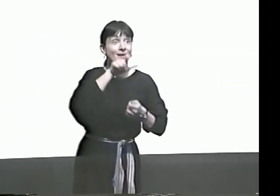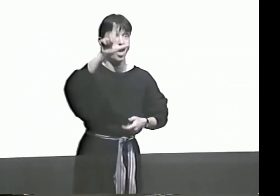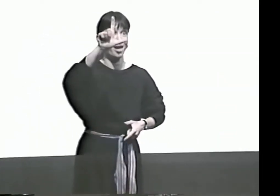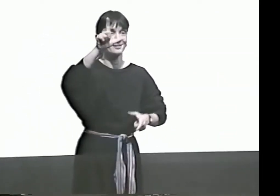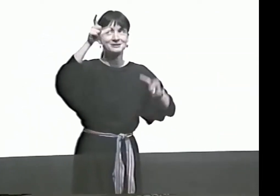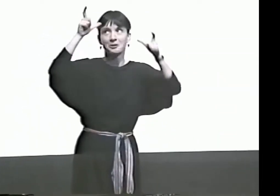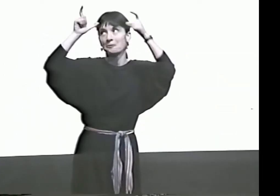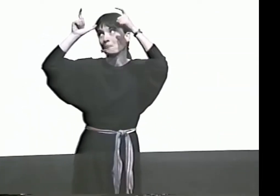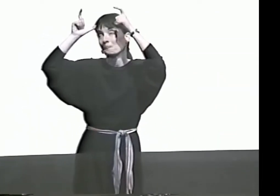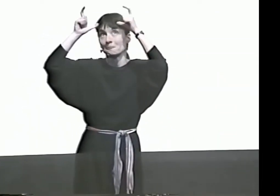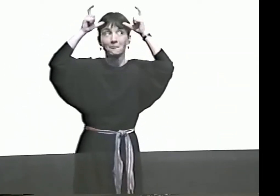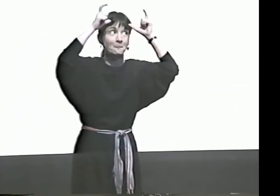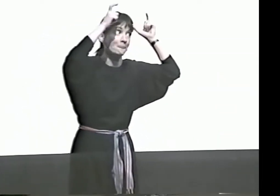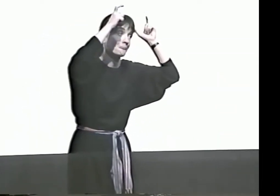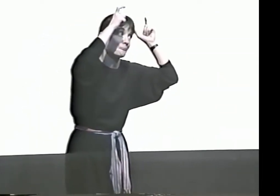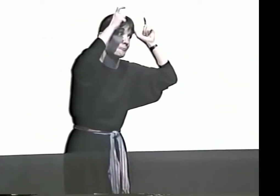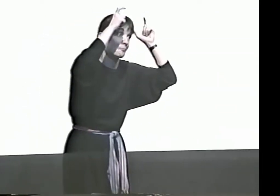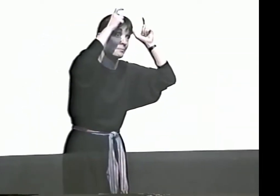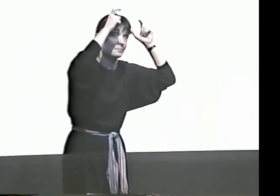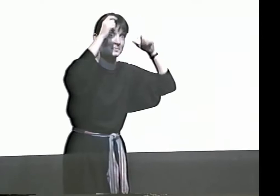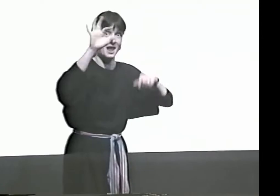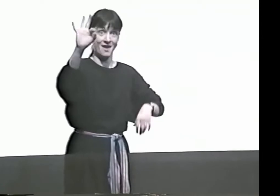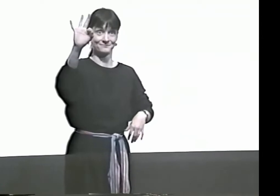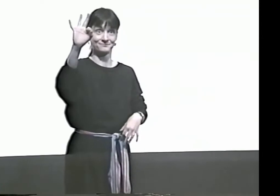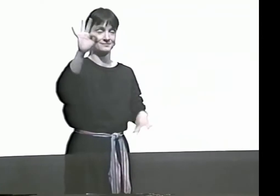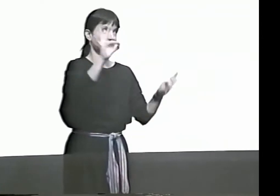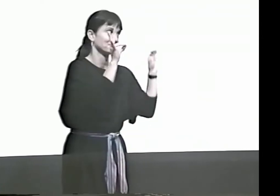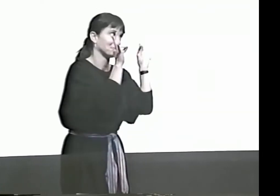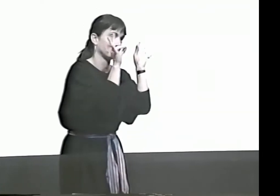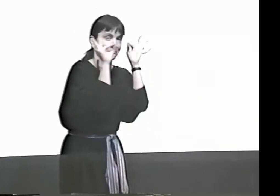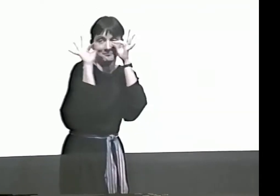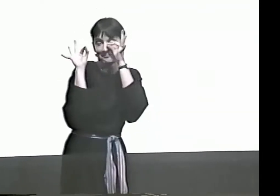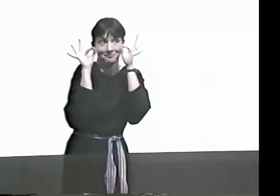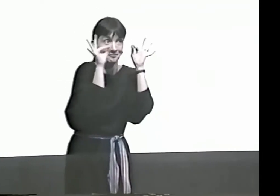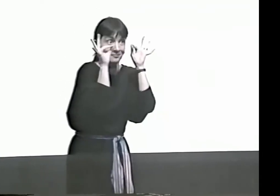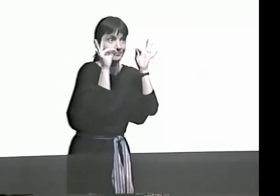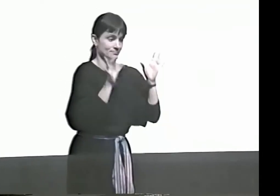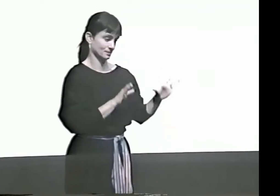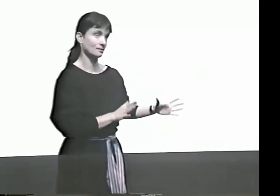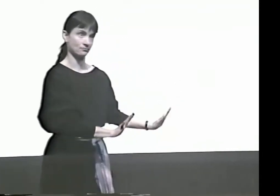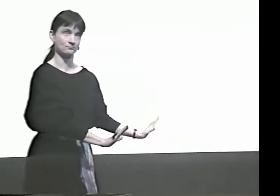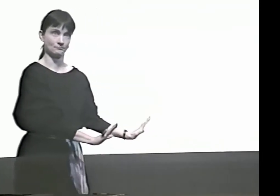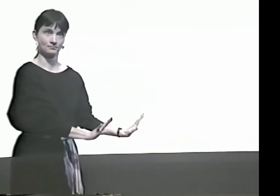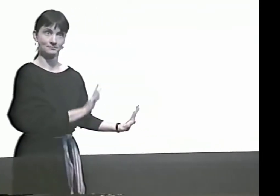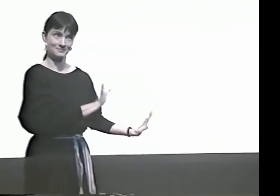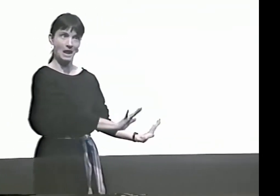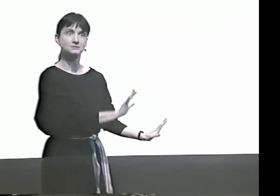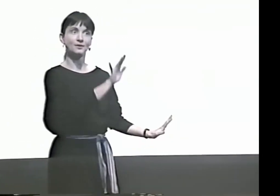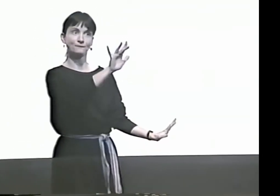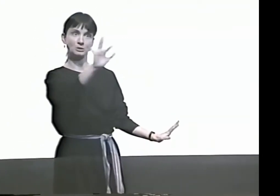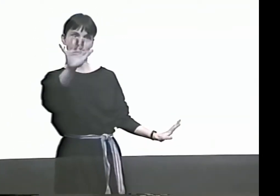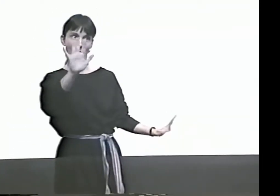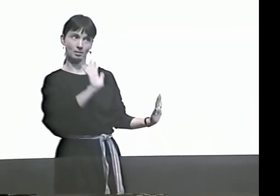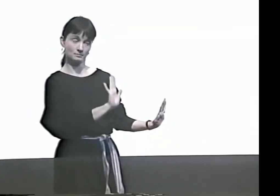"L"... "F." OK.